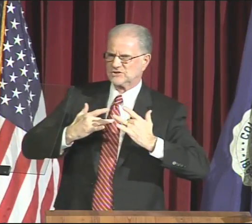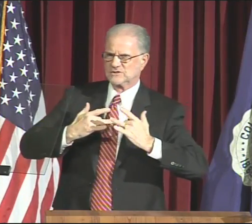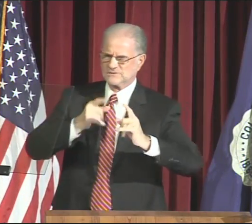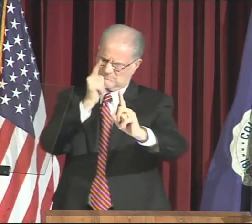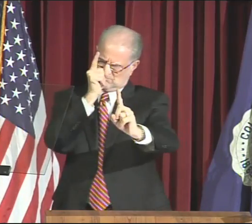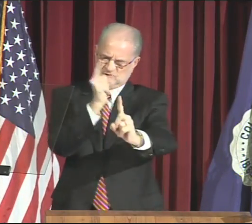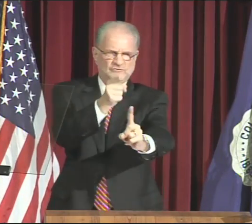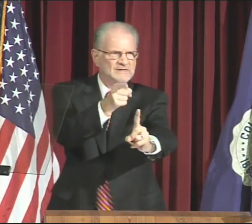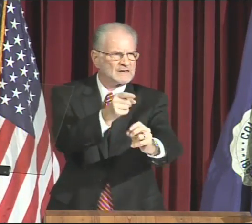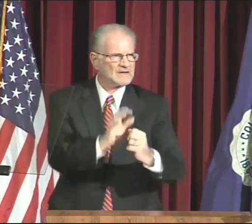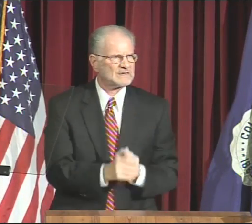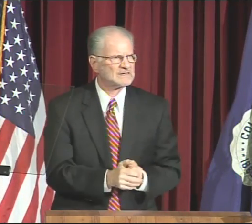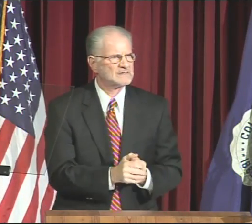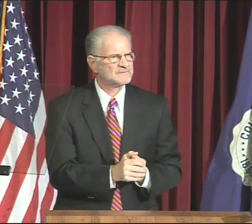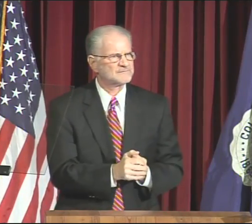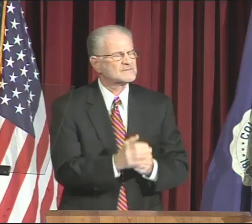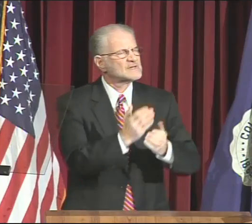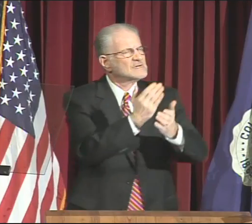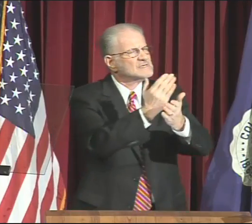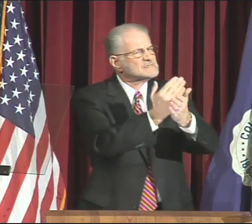But let me address your concerns directly.